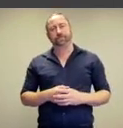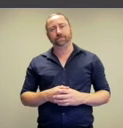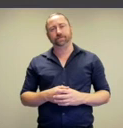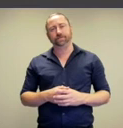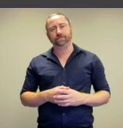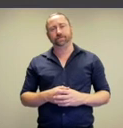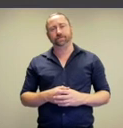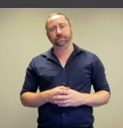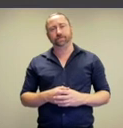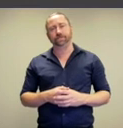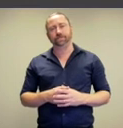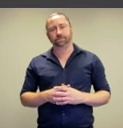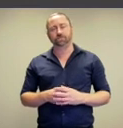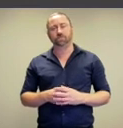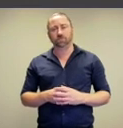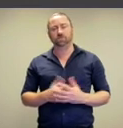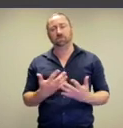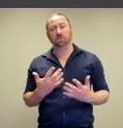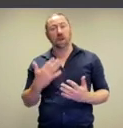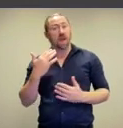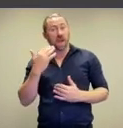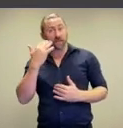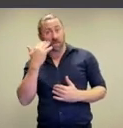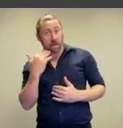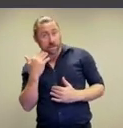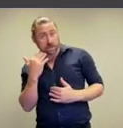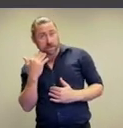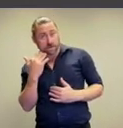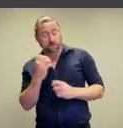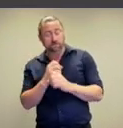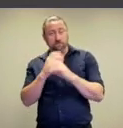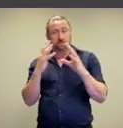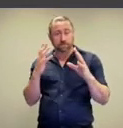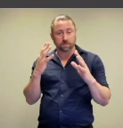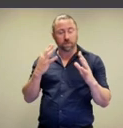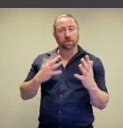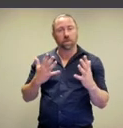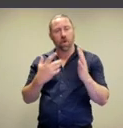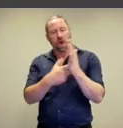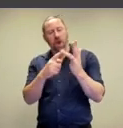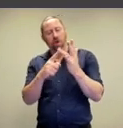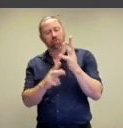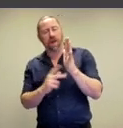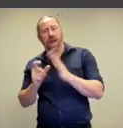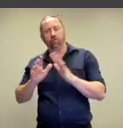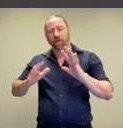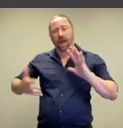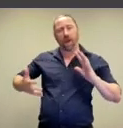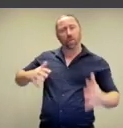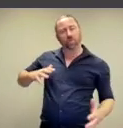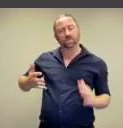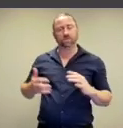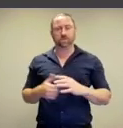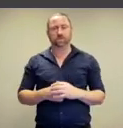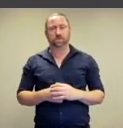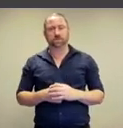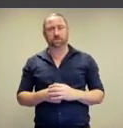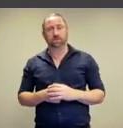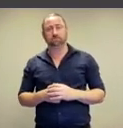these nudes? We might say that femininity